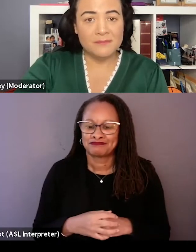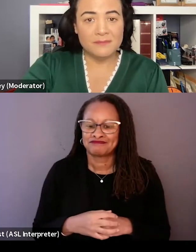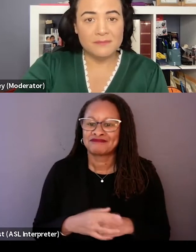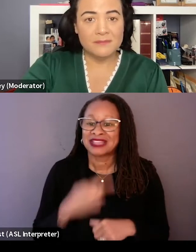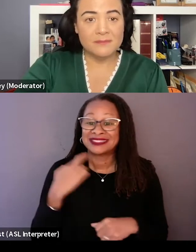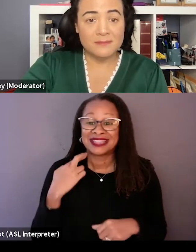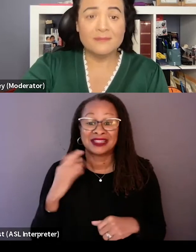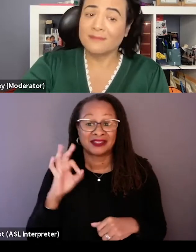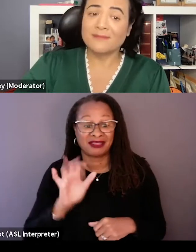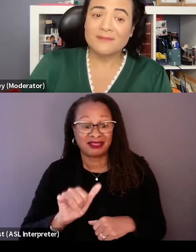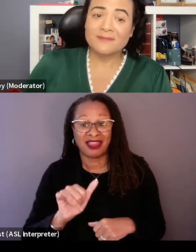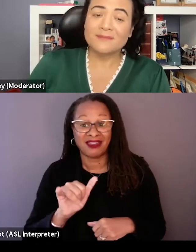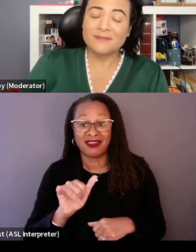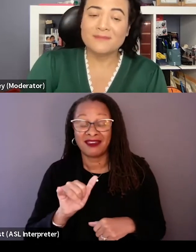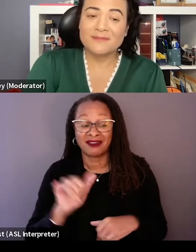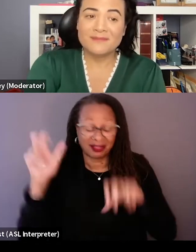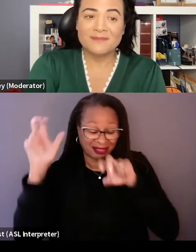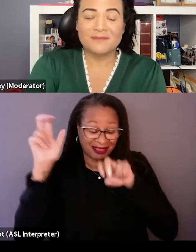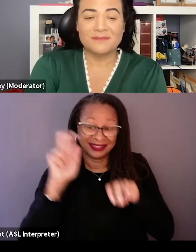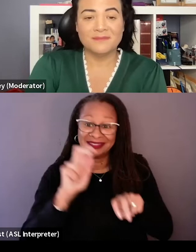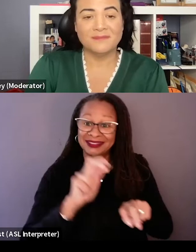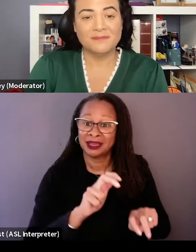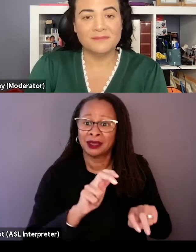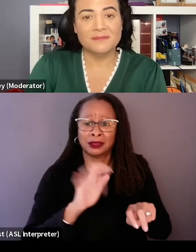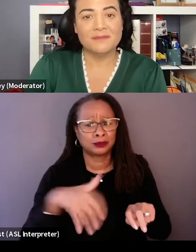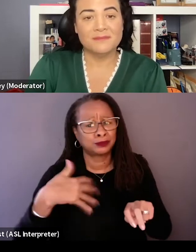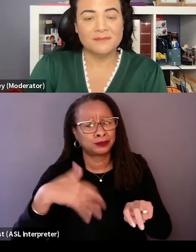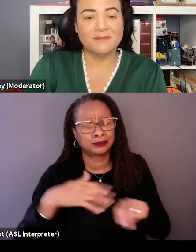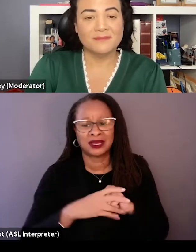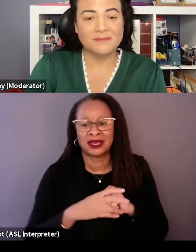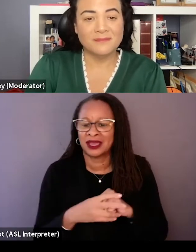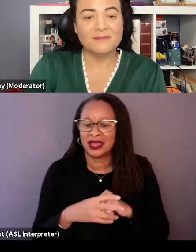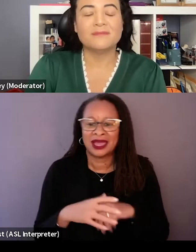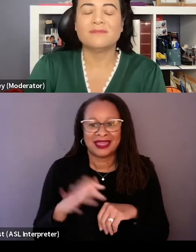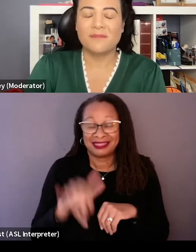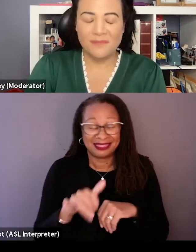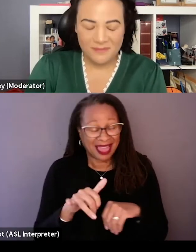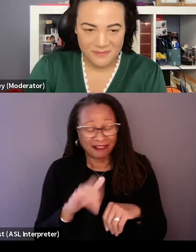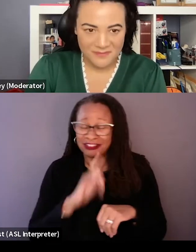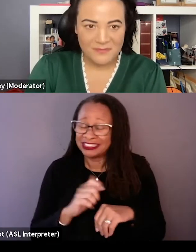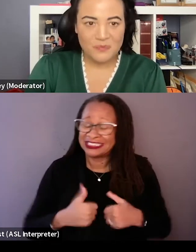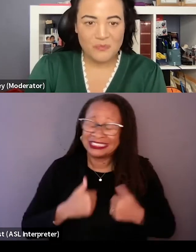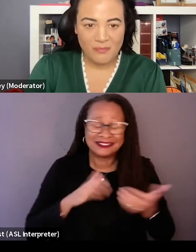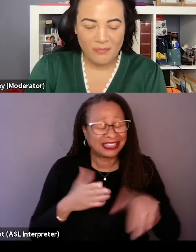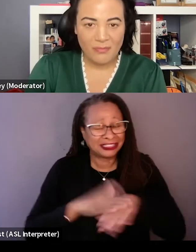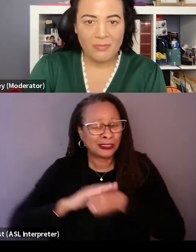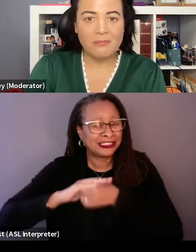the landing scene lives and dies on the tension in that room of whether it's going to succeed.